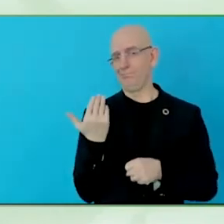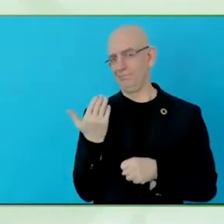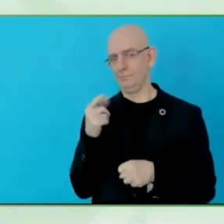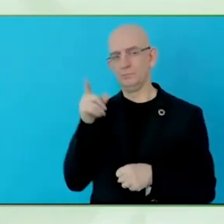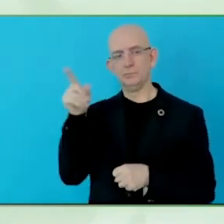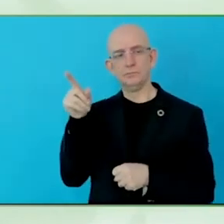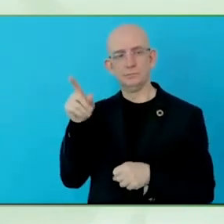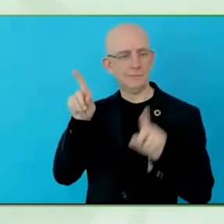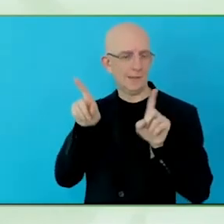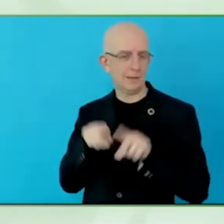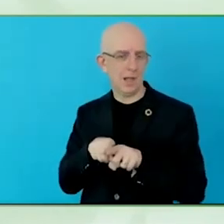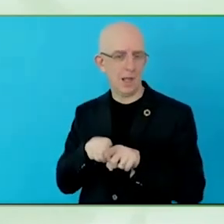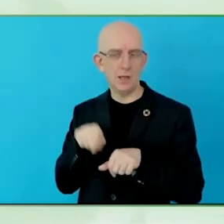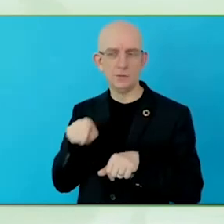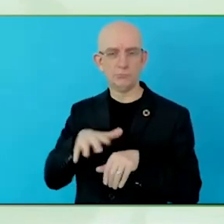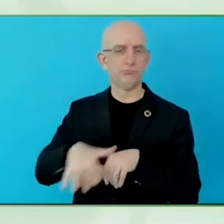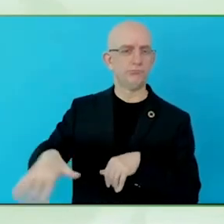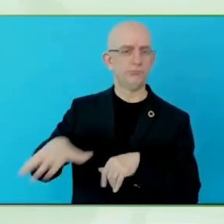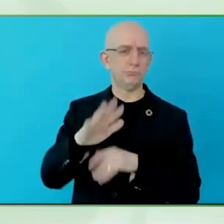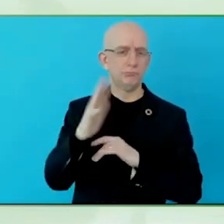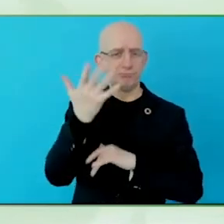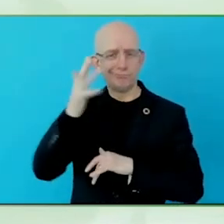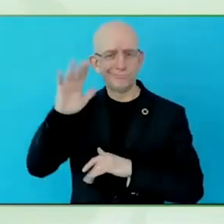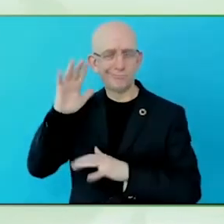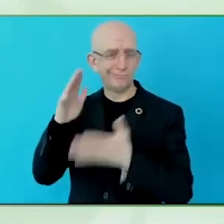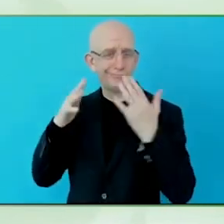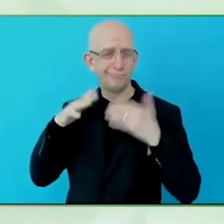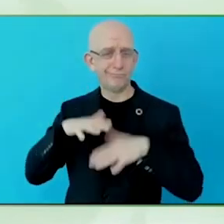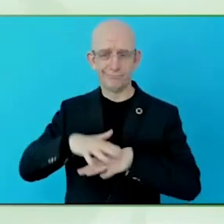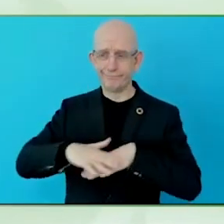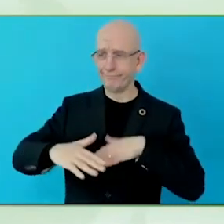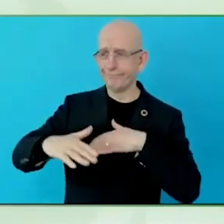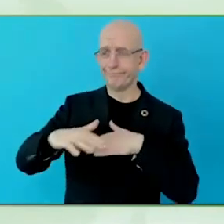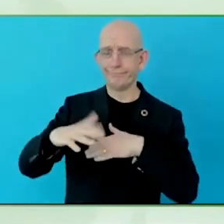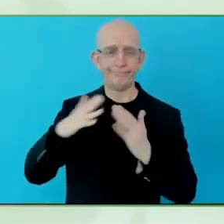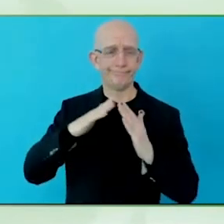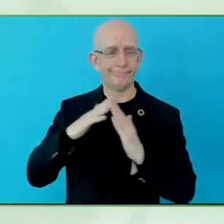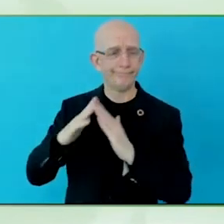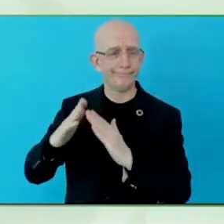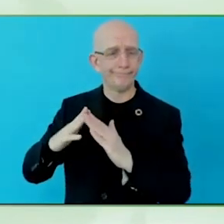People need very basic mobility solutions, so finding that balance is one of the challenges.